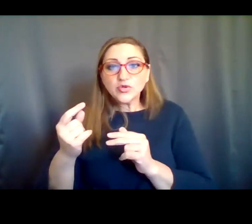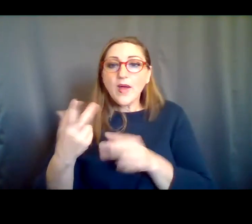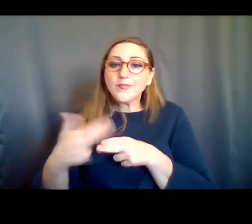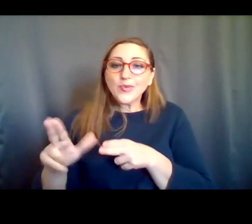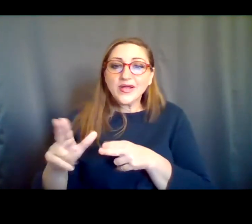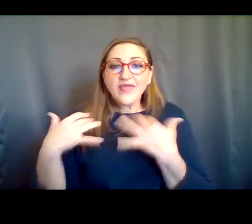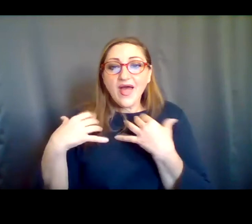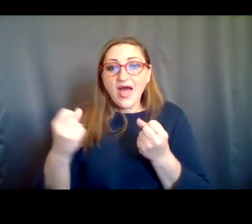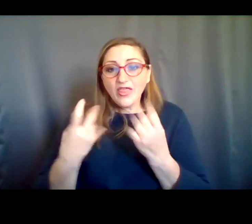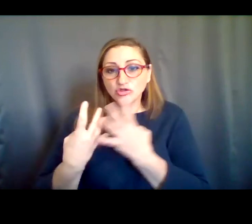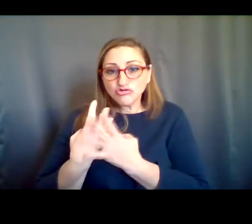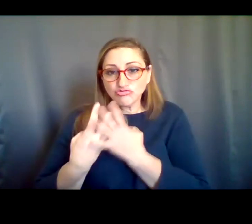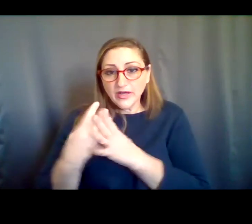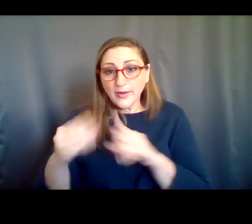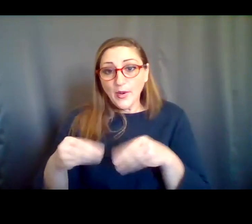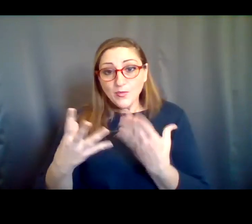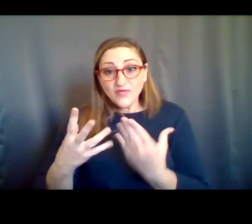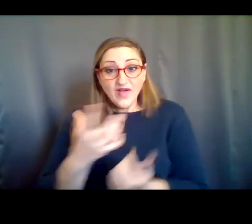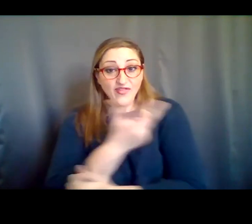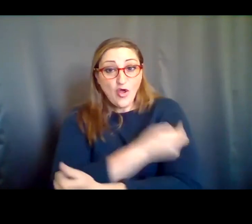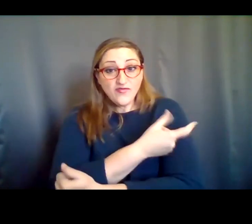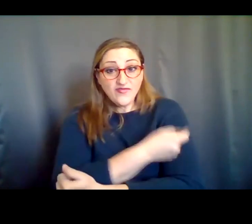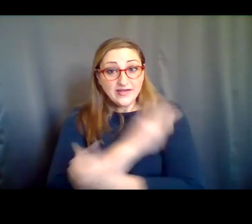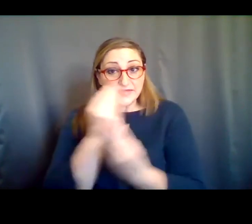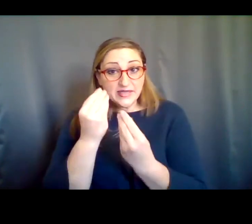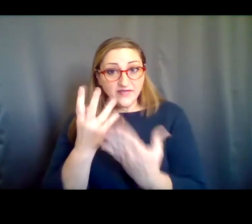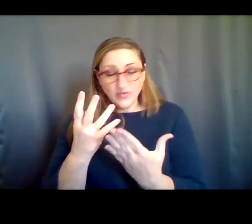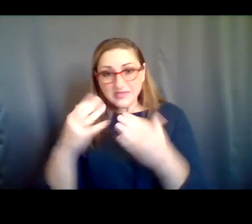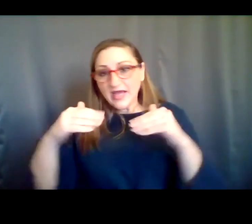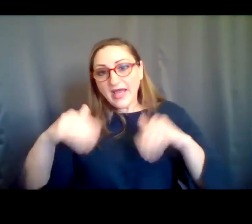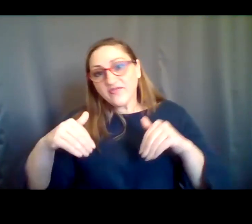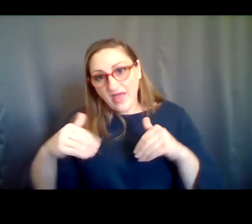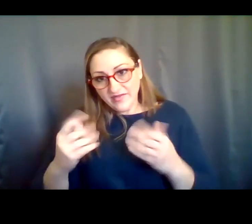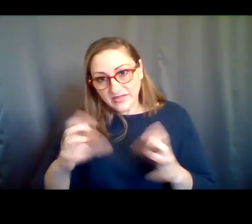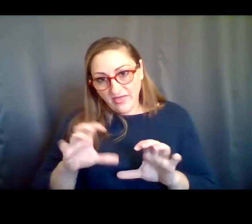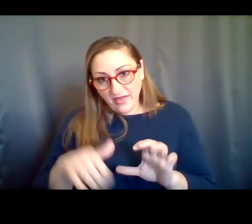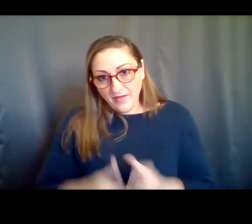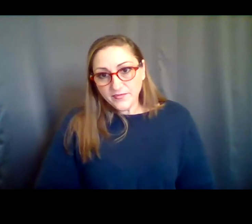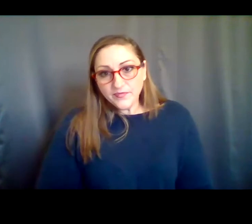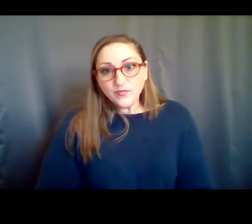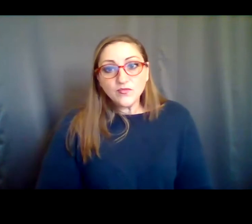, do a brief health screening, and to provide their vaccine information, if they have not already done so. You can also supply